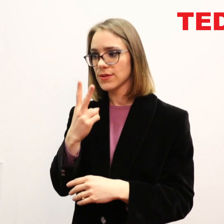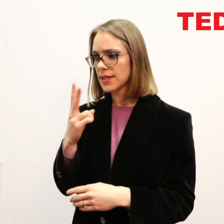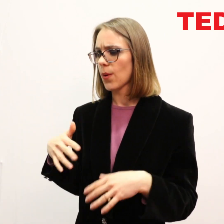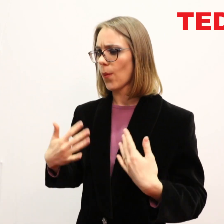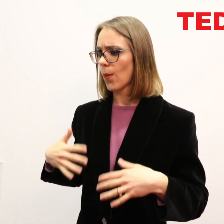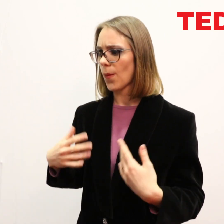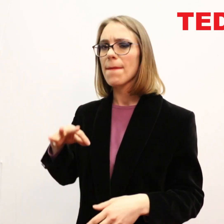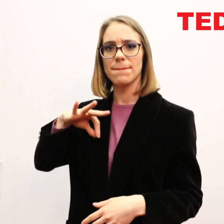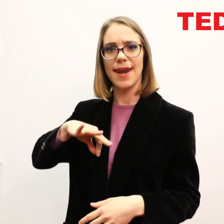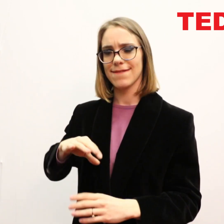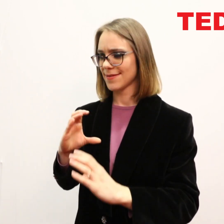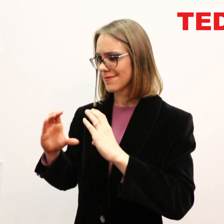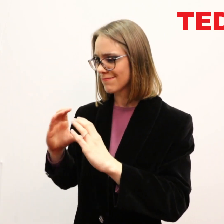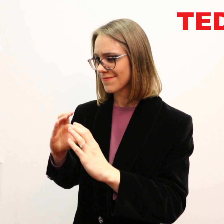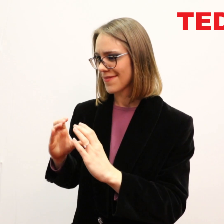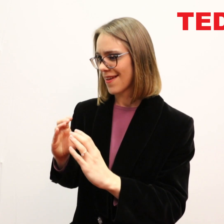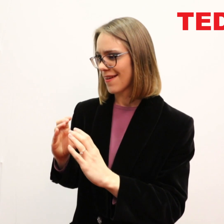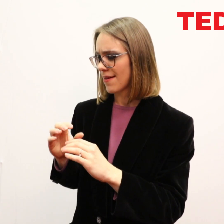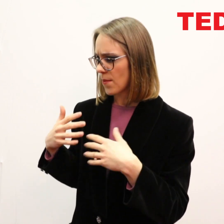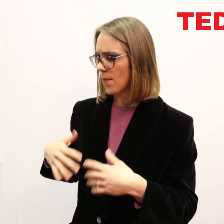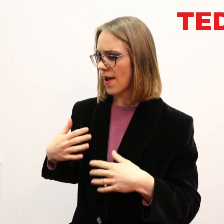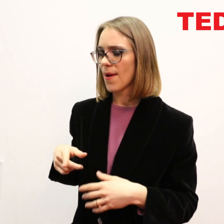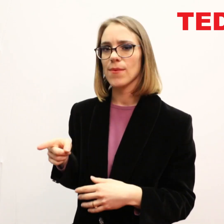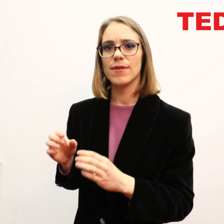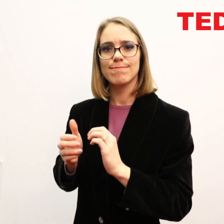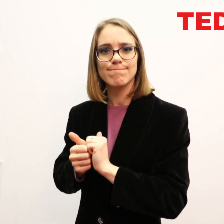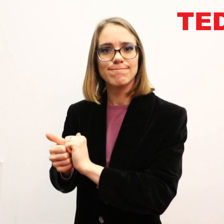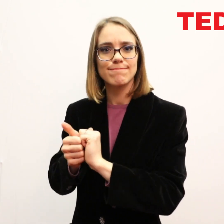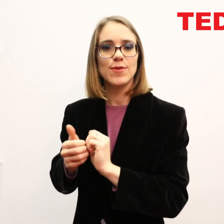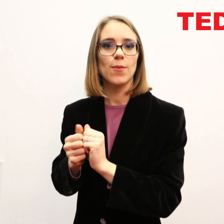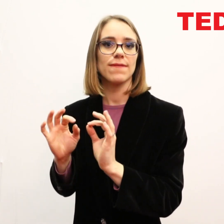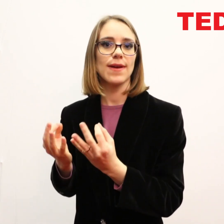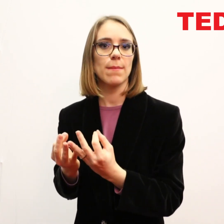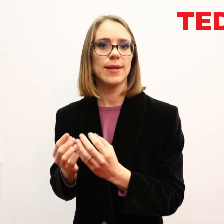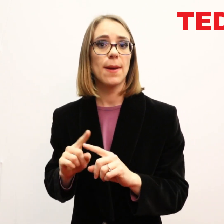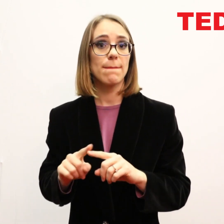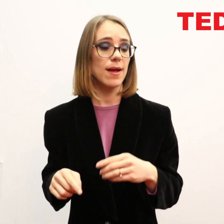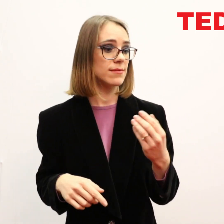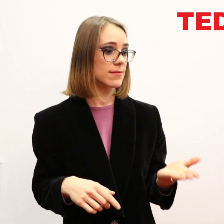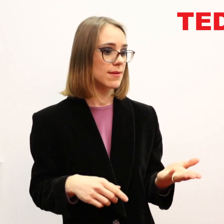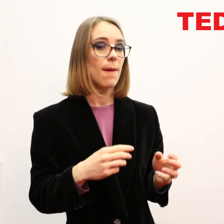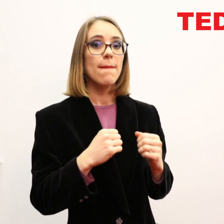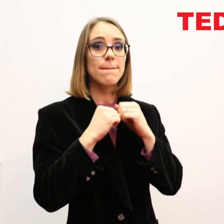parents see the benefits of being able to communicate and use a bonding tool with their babies and families.